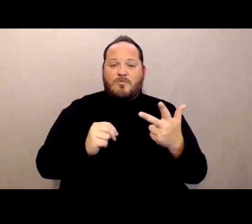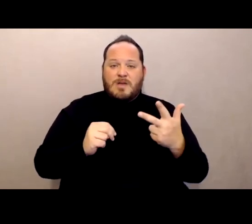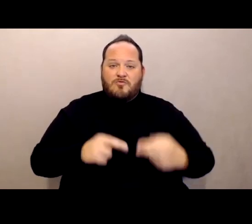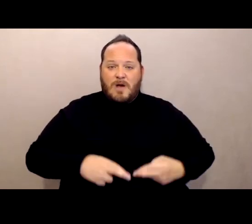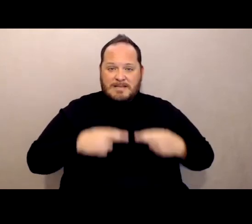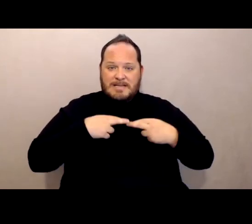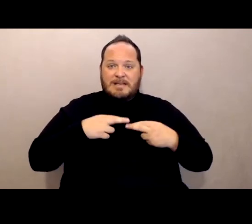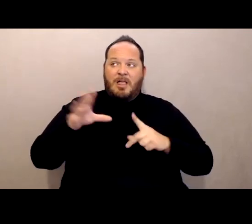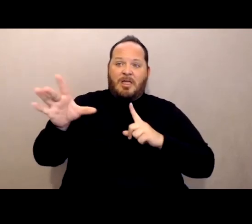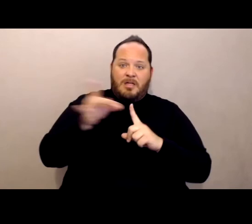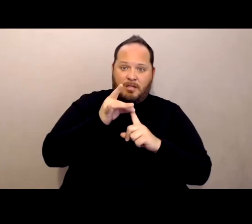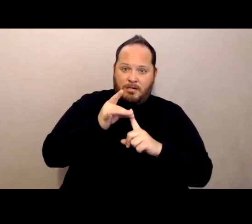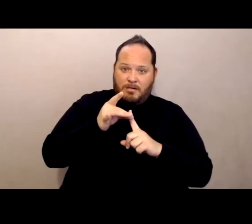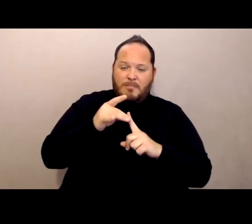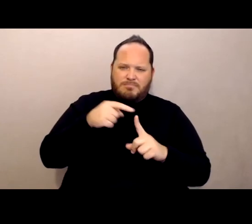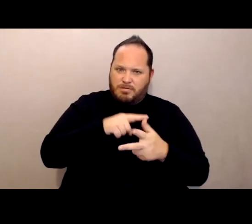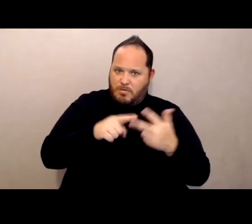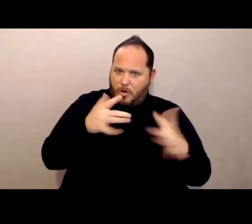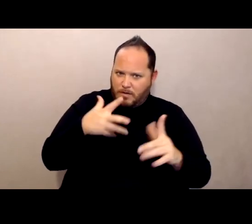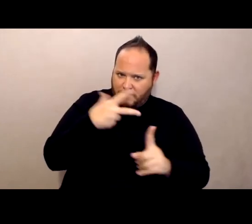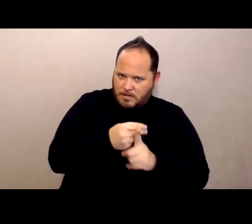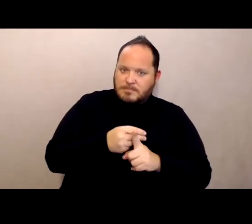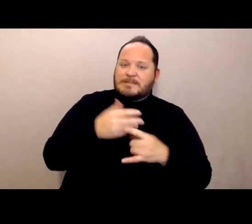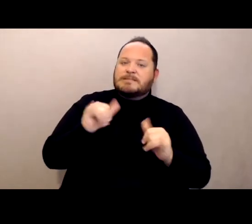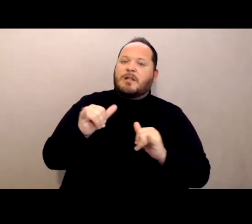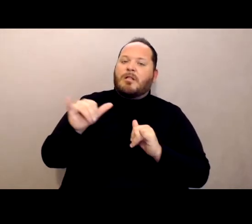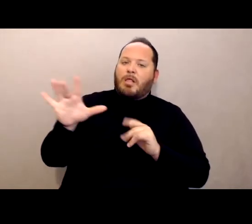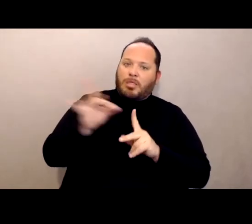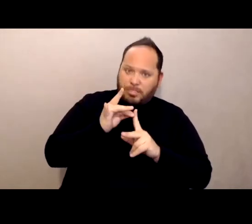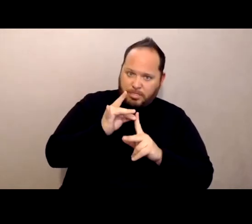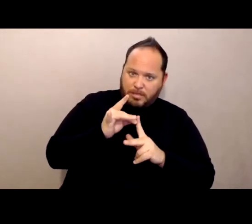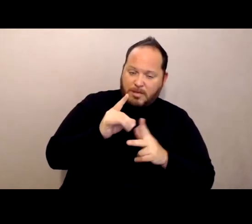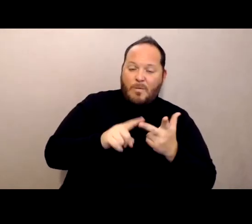Now this is so far, the reports are pretty rare of that but it's cause for concern.